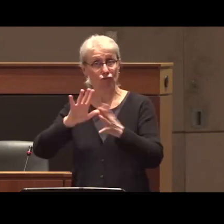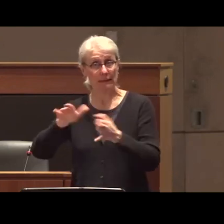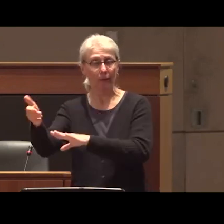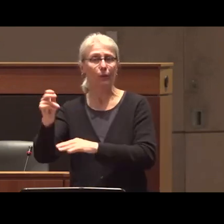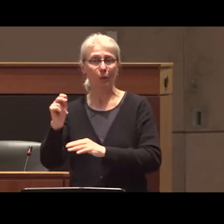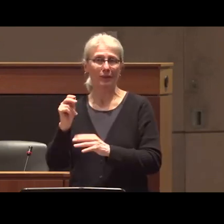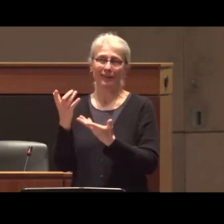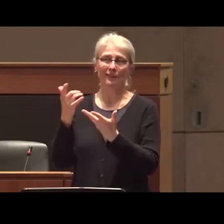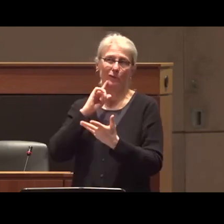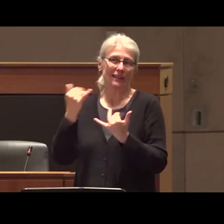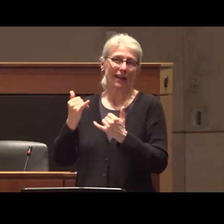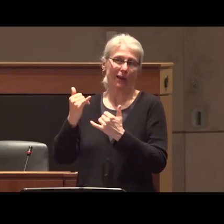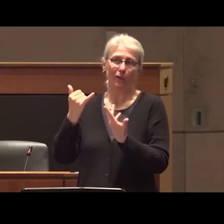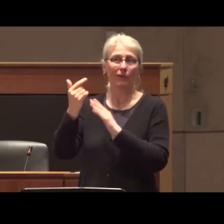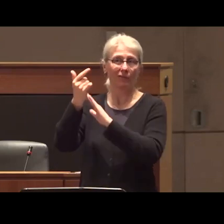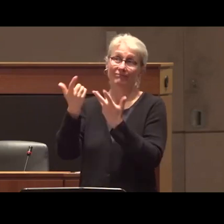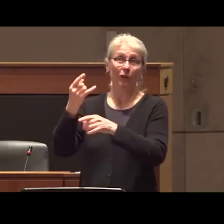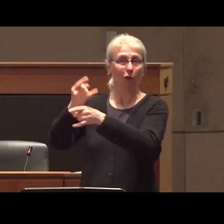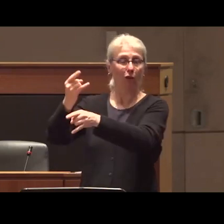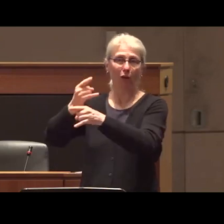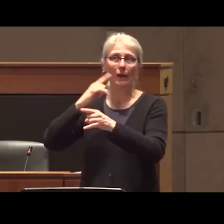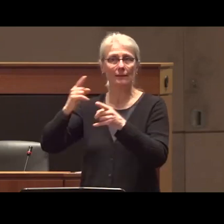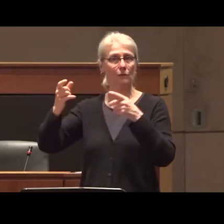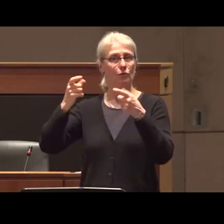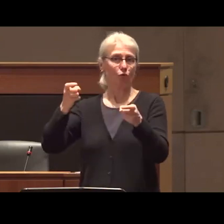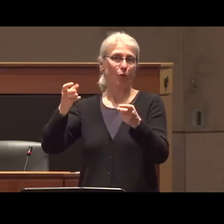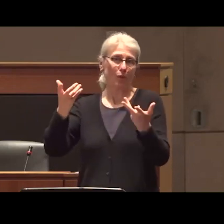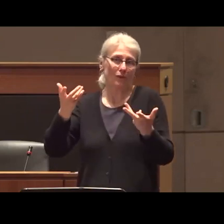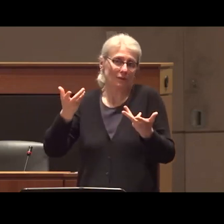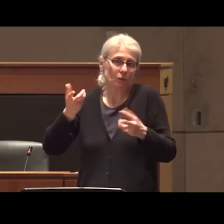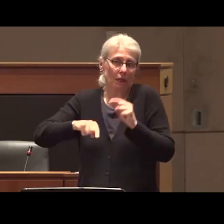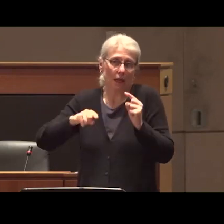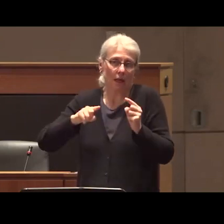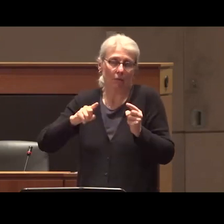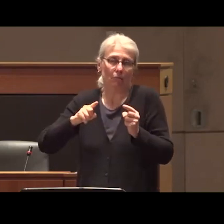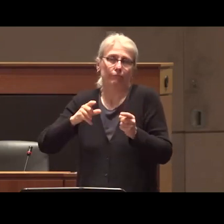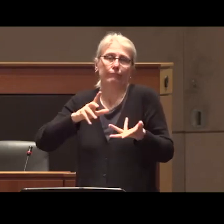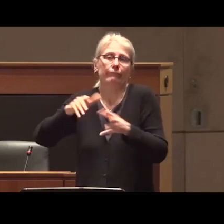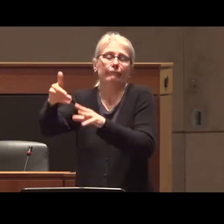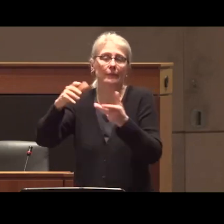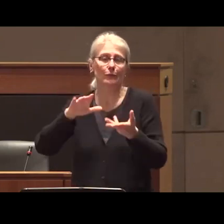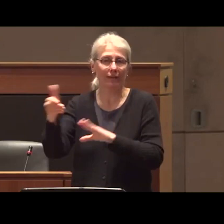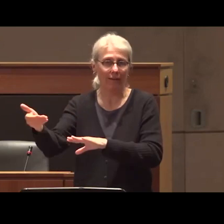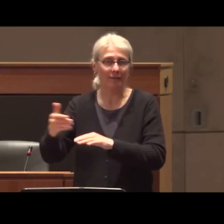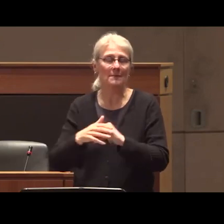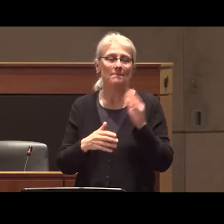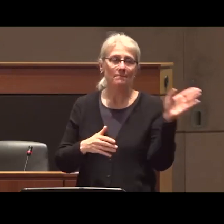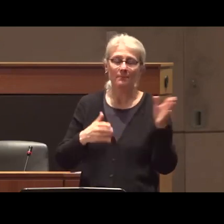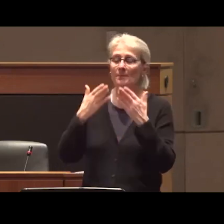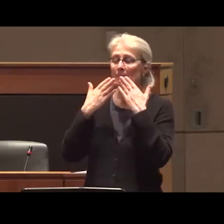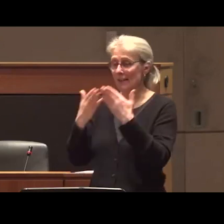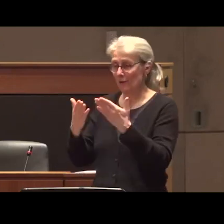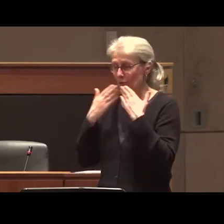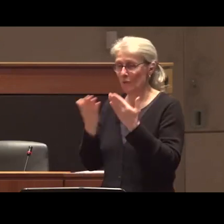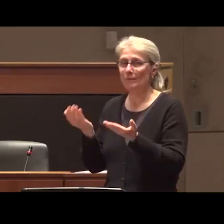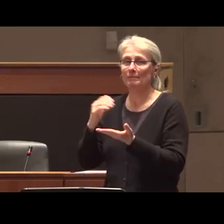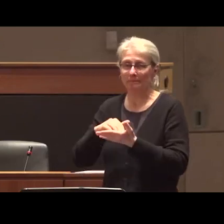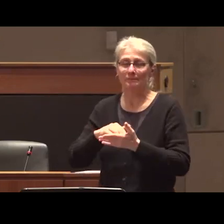is regulated yeah thank you so much uh so I would like to thank you again for the all the work that